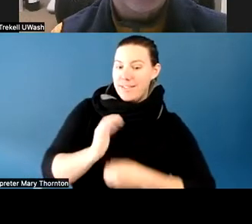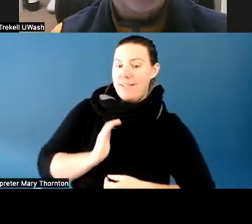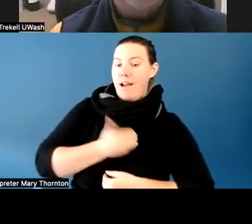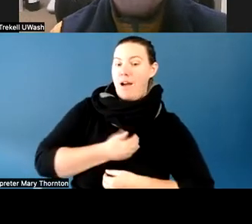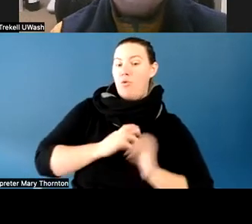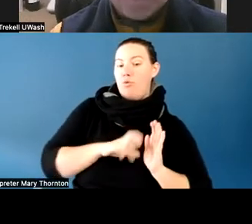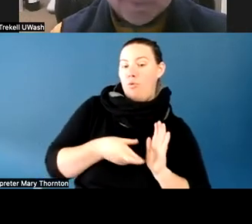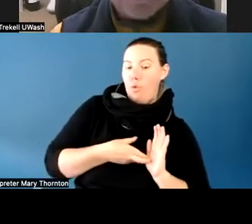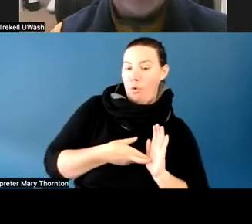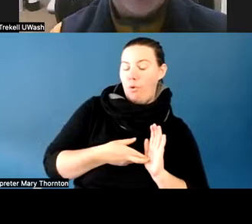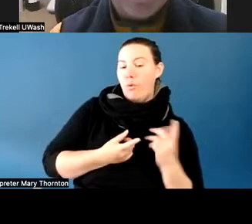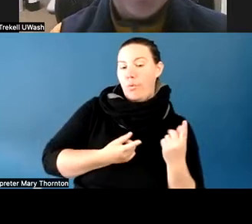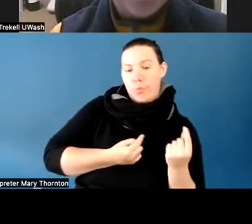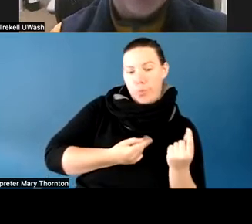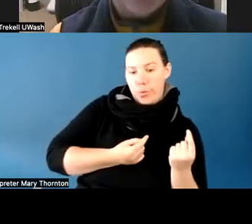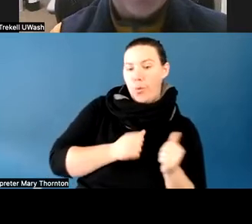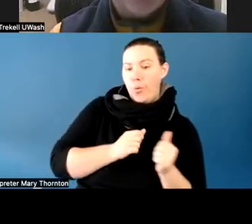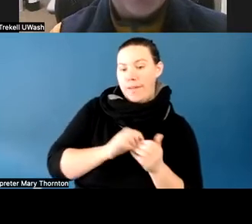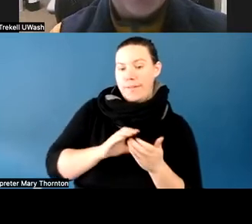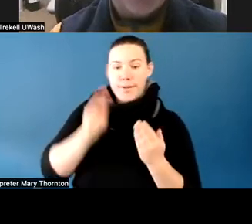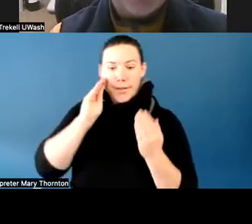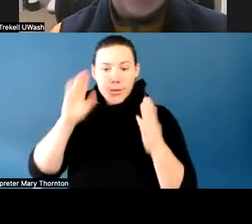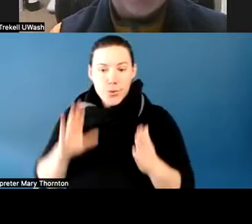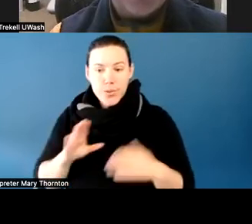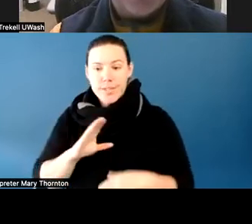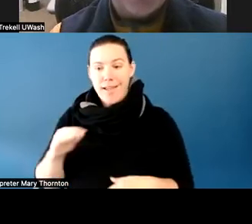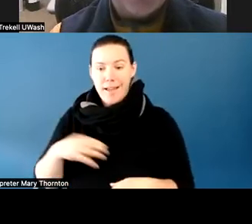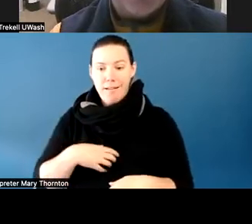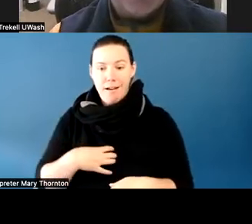And so I'm not sure that has been talked about.